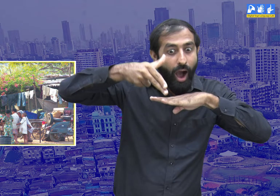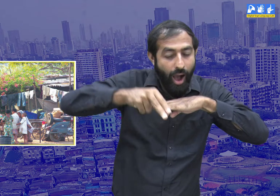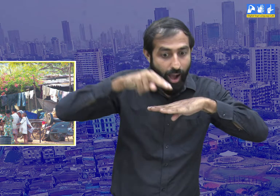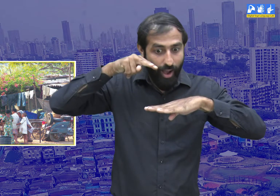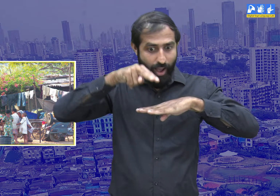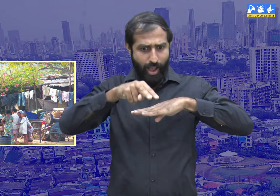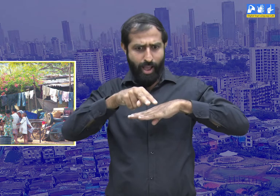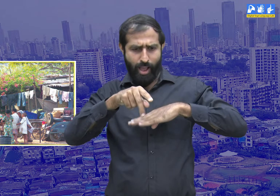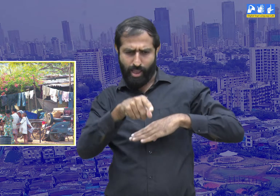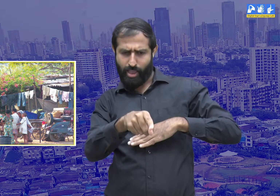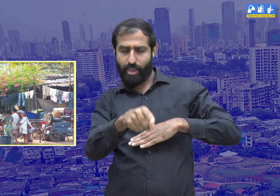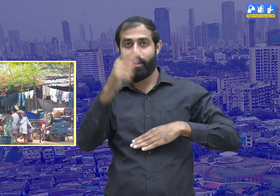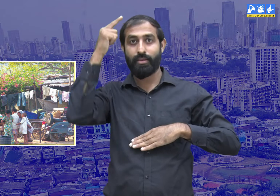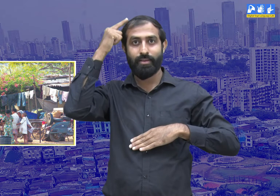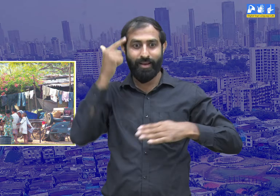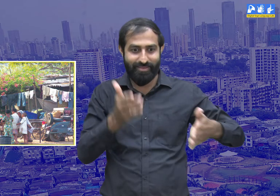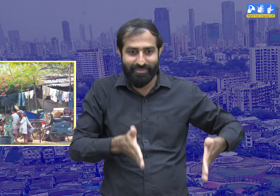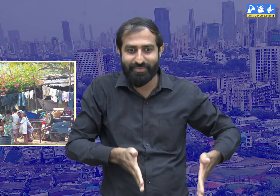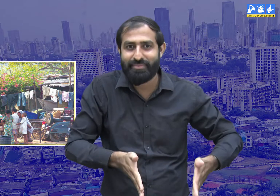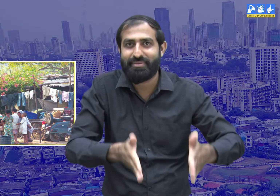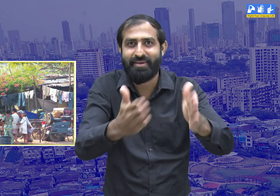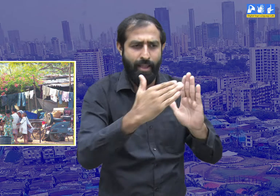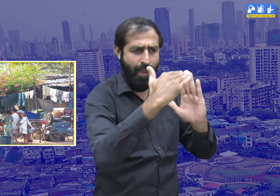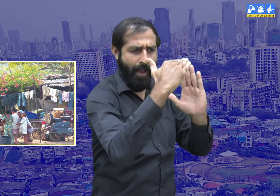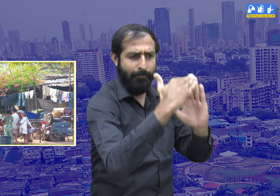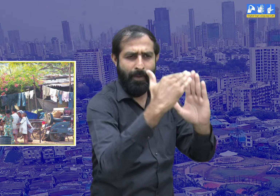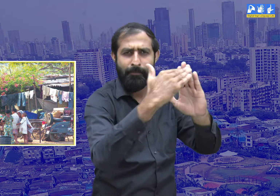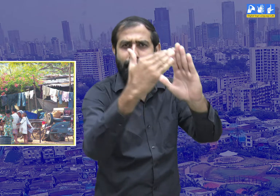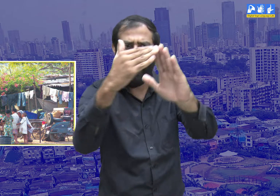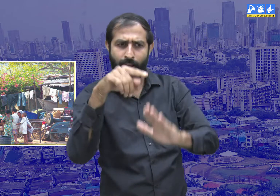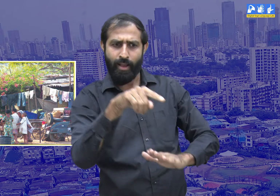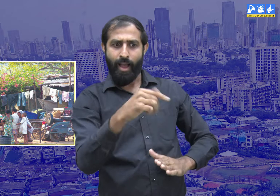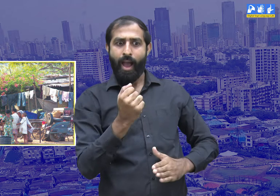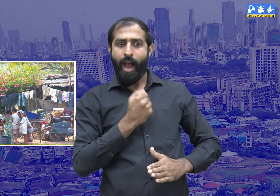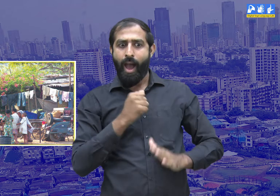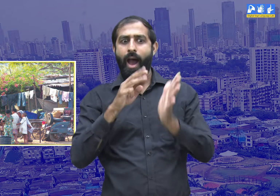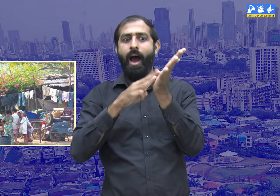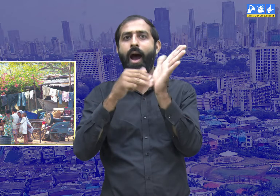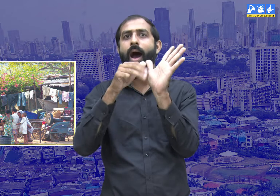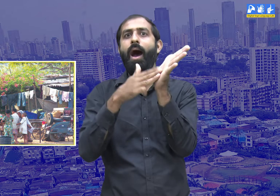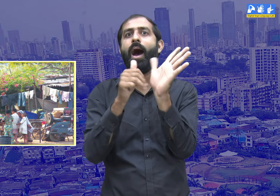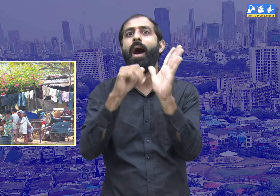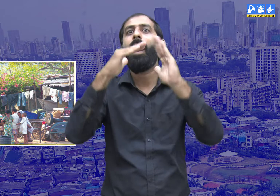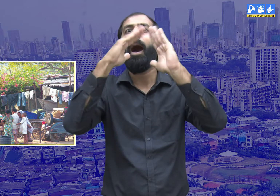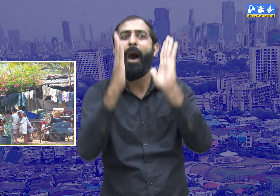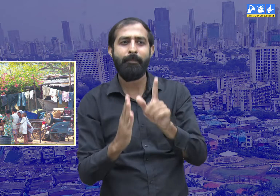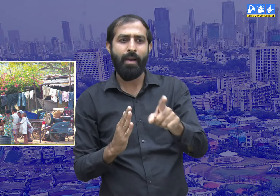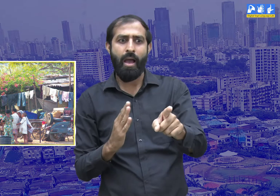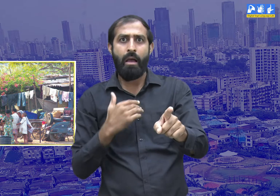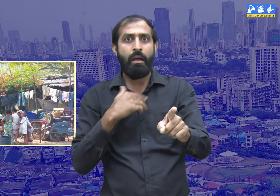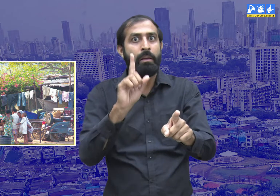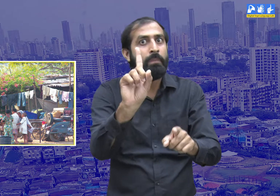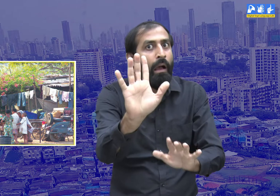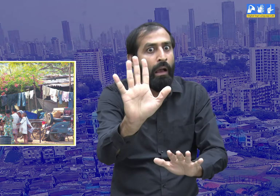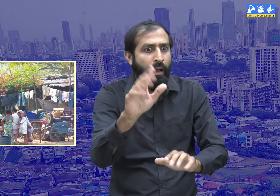I could see mama's street and the houses.